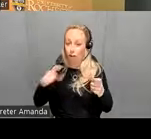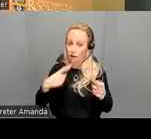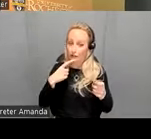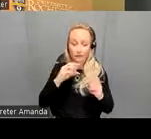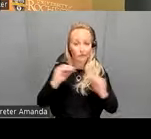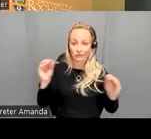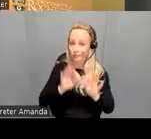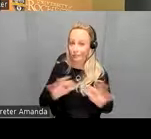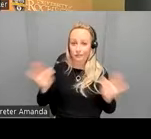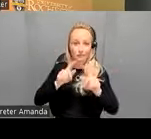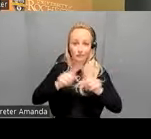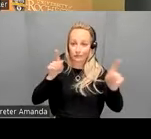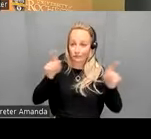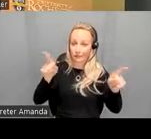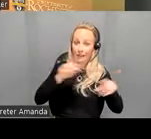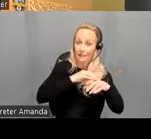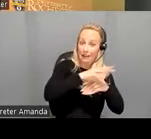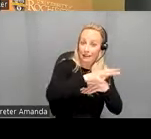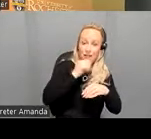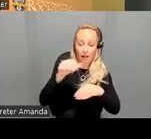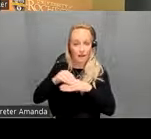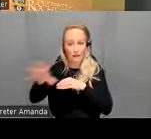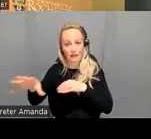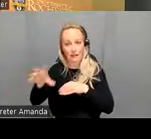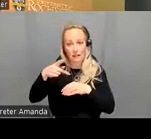between the affective and non-affective psychosis patients that were just collapsing across those